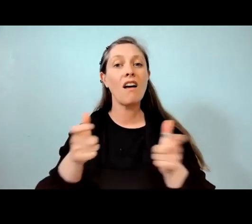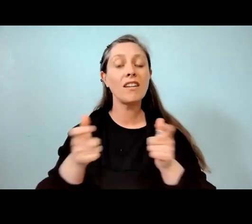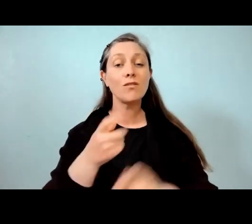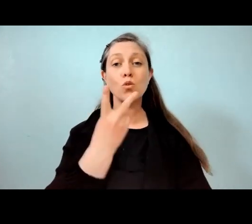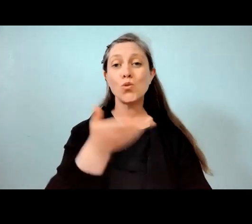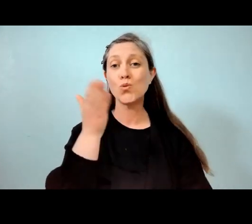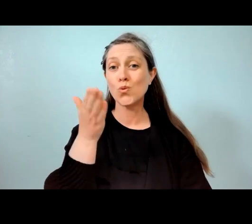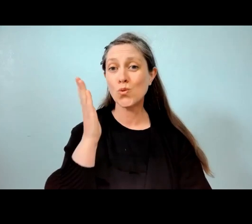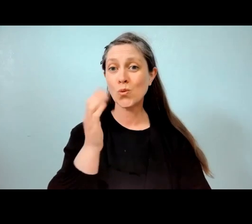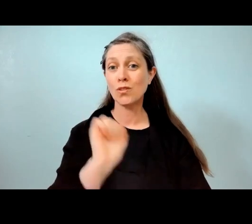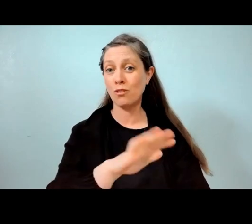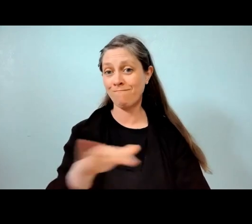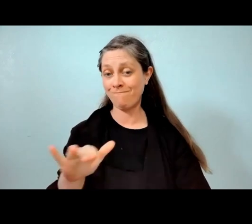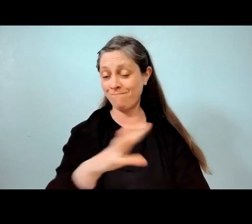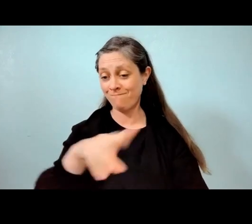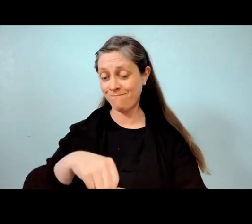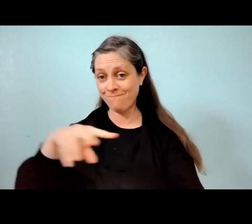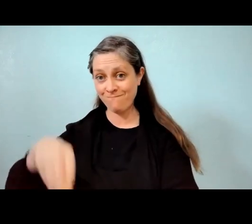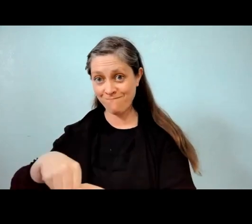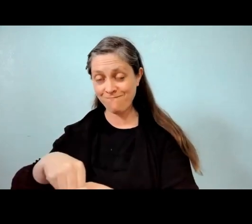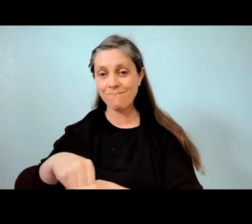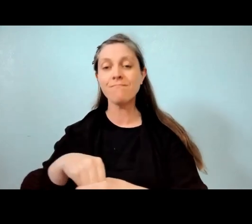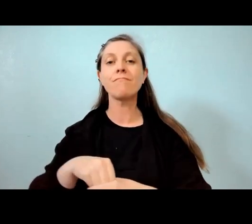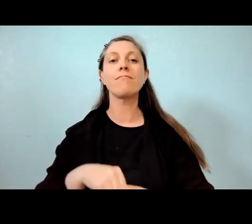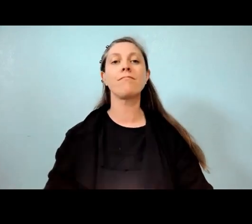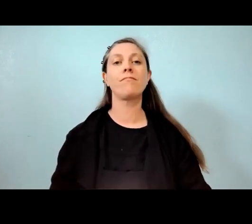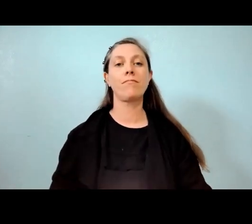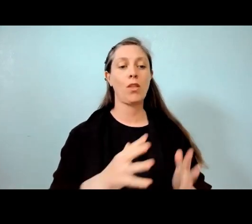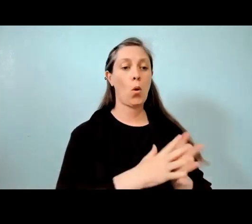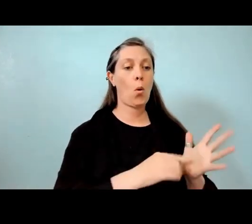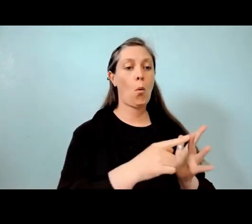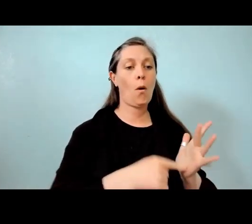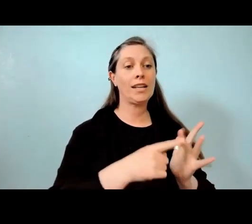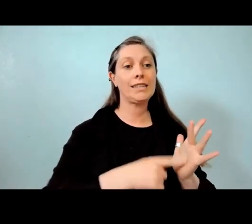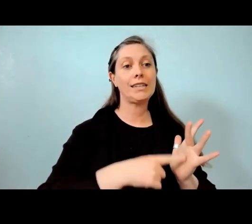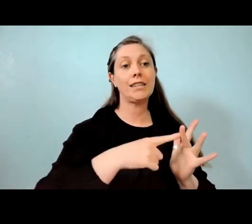that her tamariki attend, including Waititiko Pasadena Intermediate School,